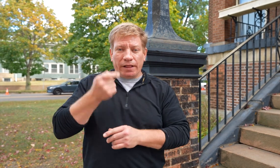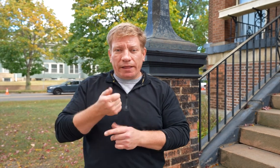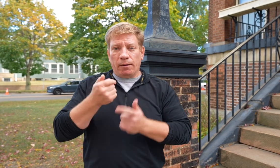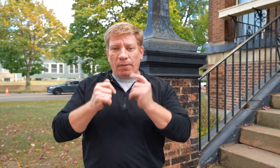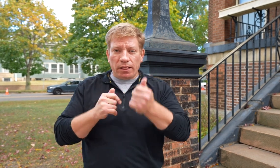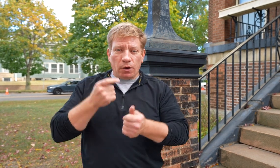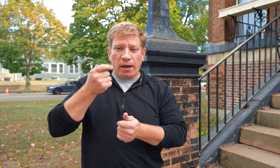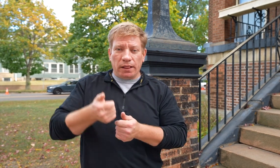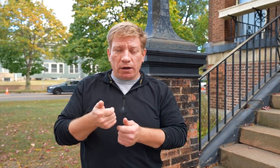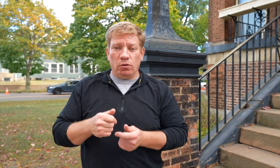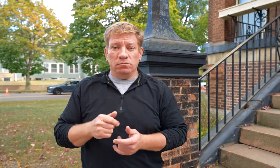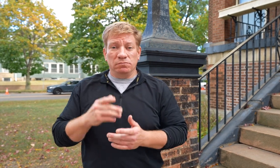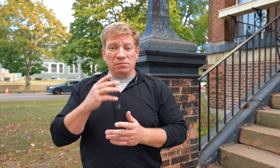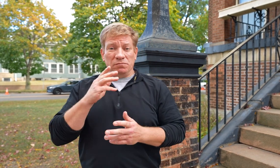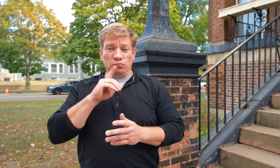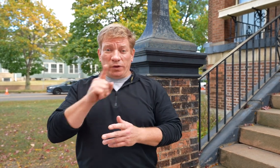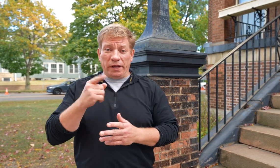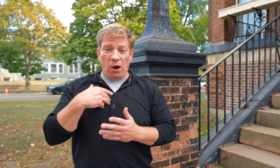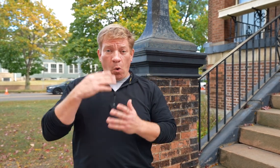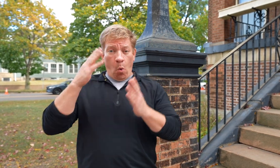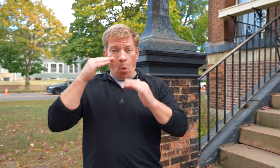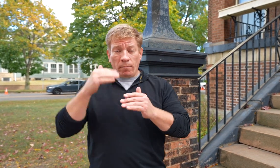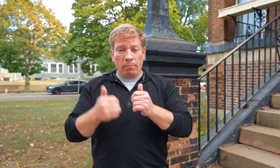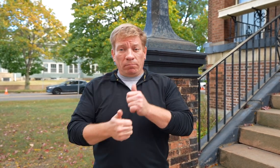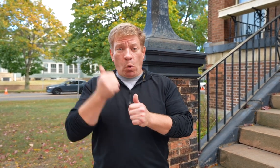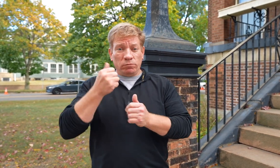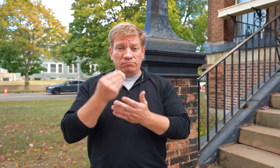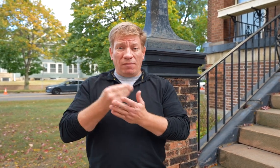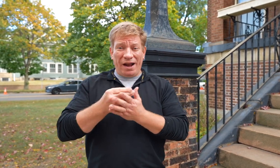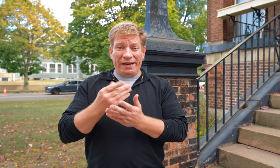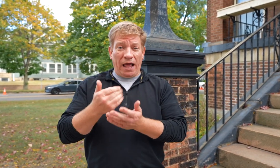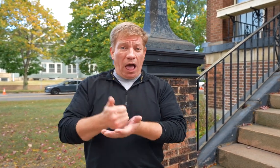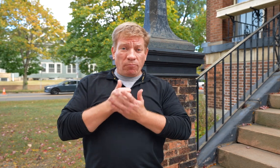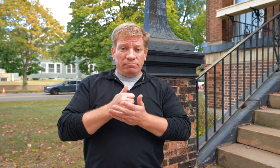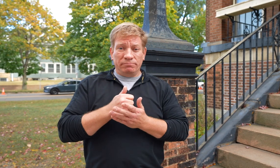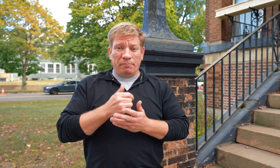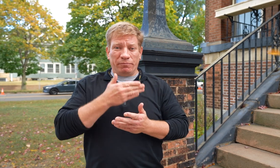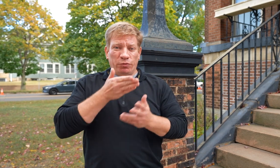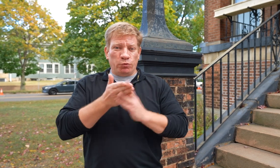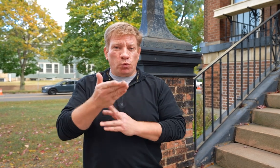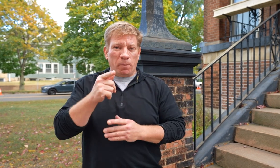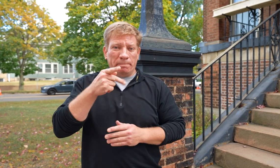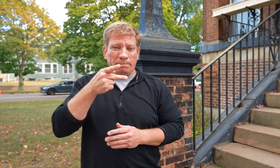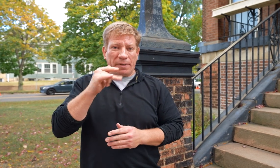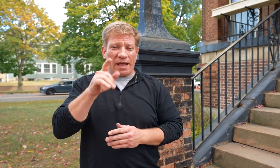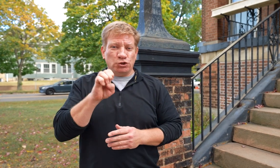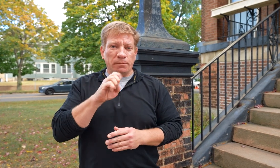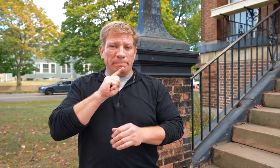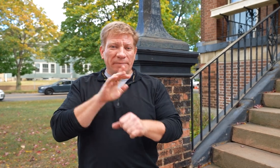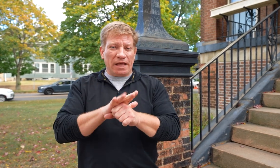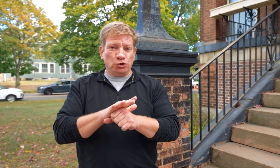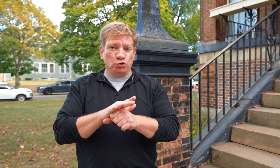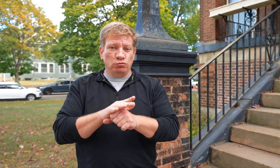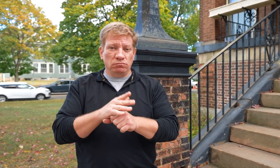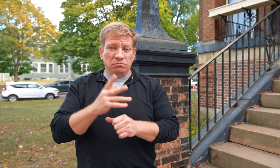little by little by little. Our hope is that most of the money we will receive to help us will come through pledges.